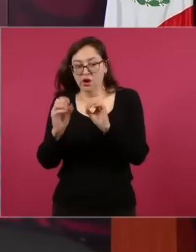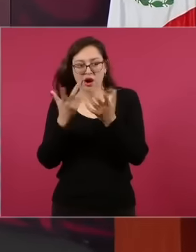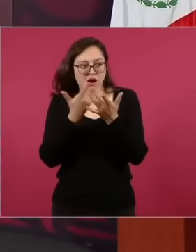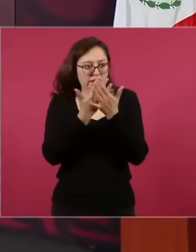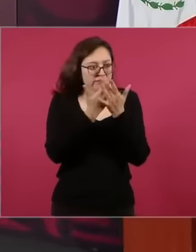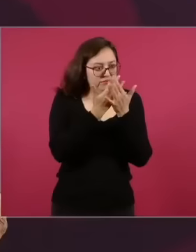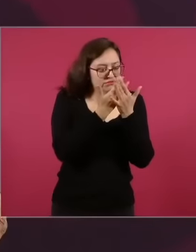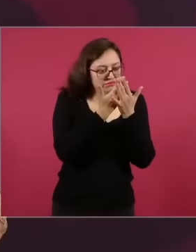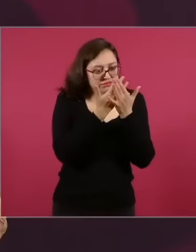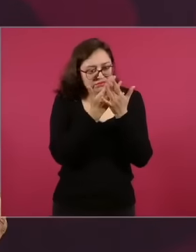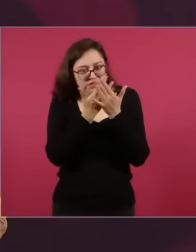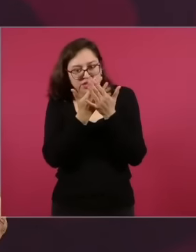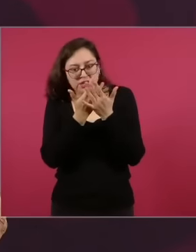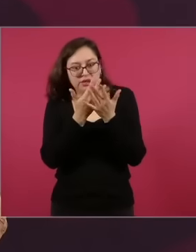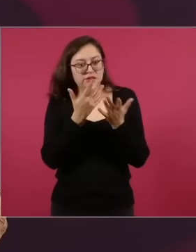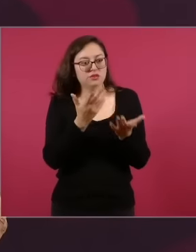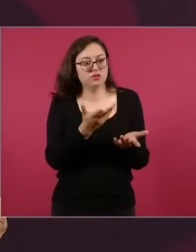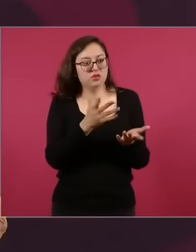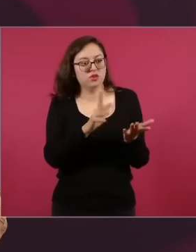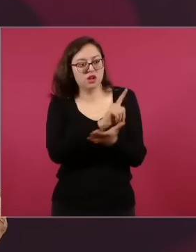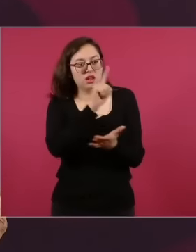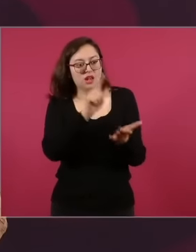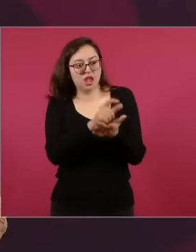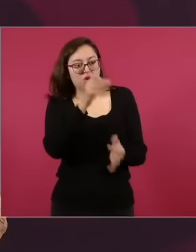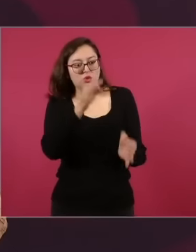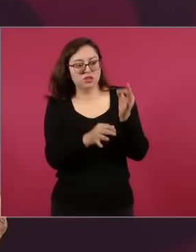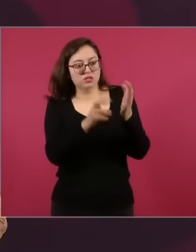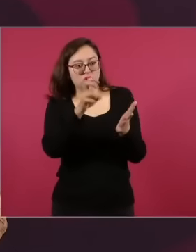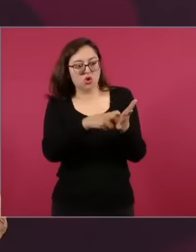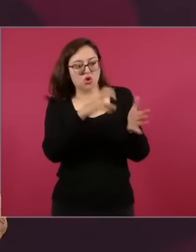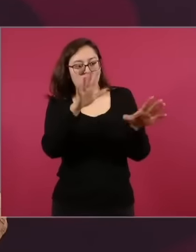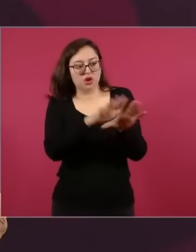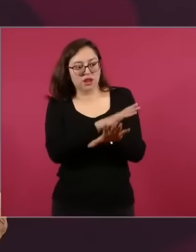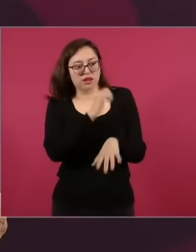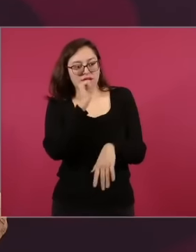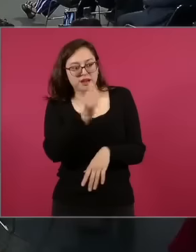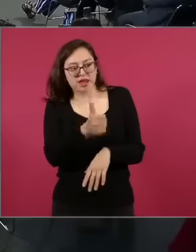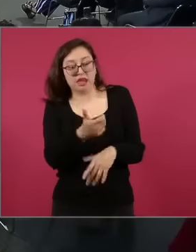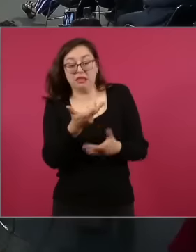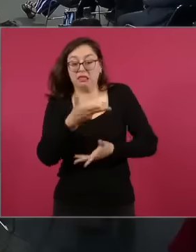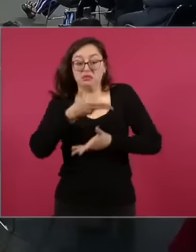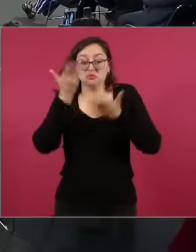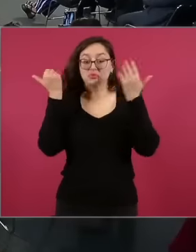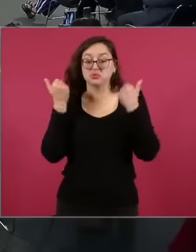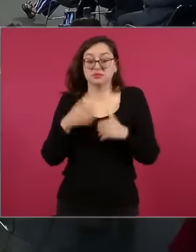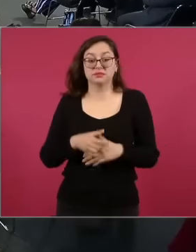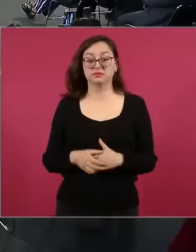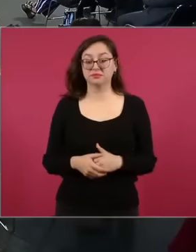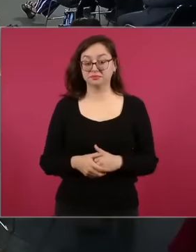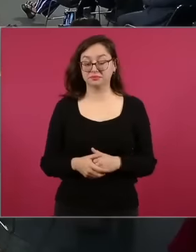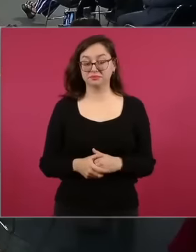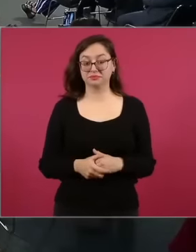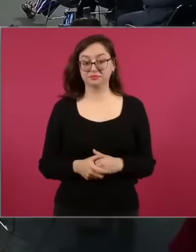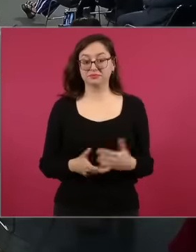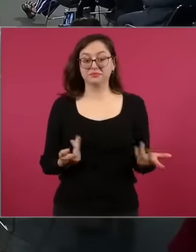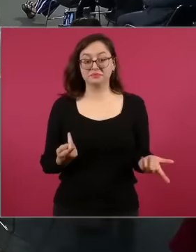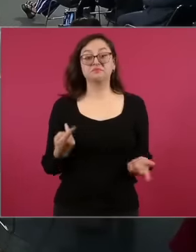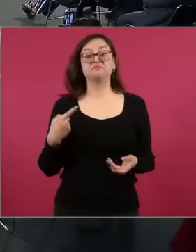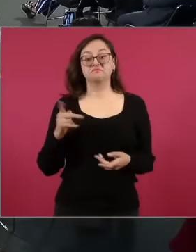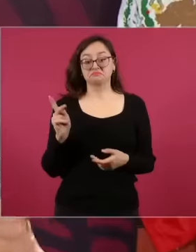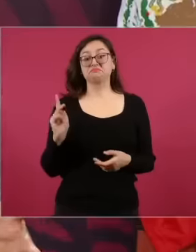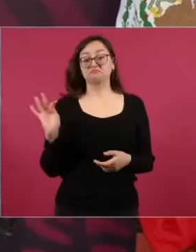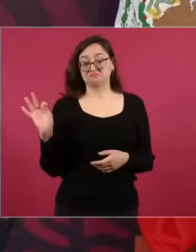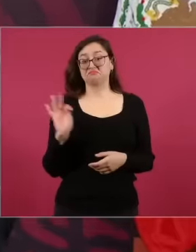but the people are a lot of people, so they gave him a ticket. So it is likely, as